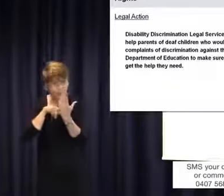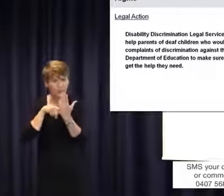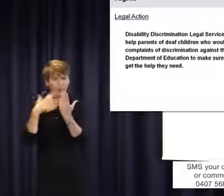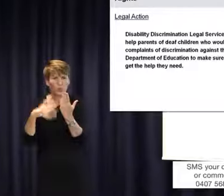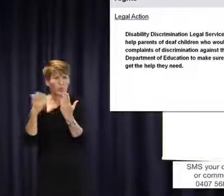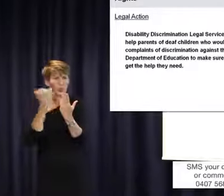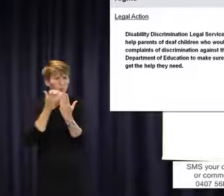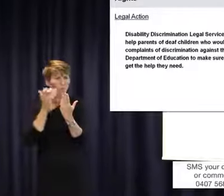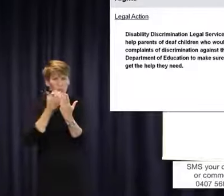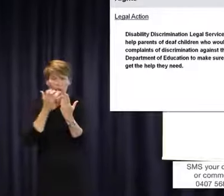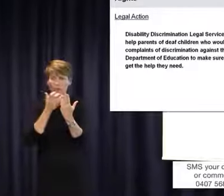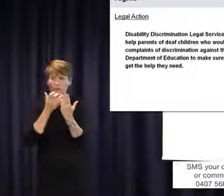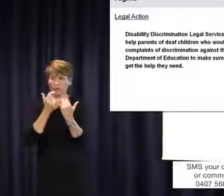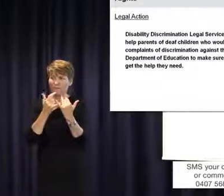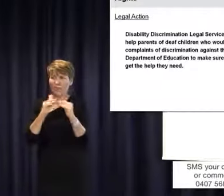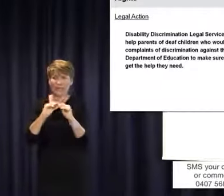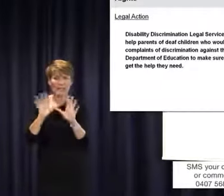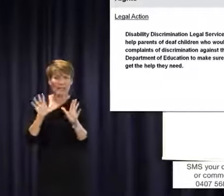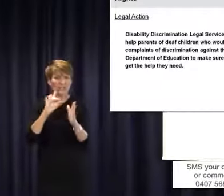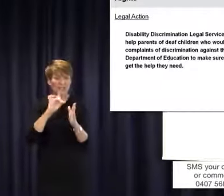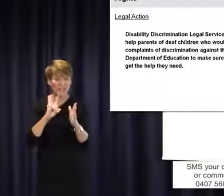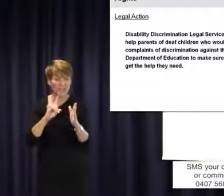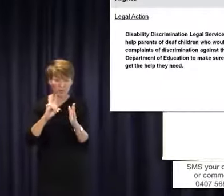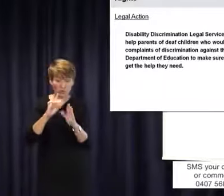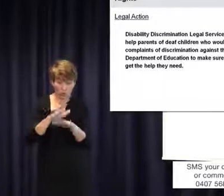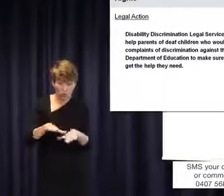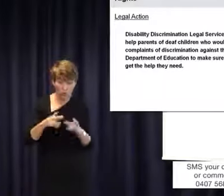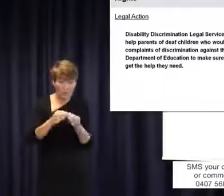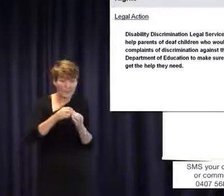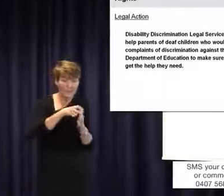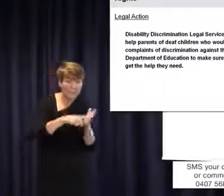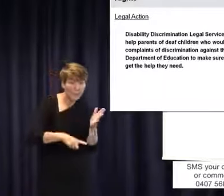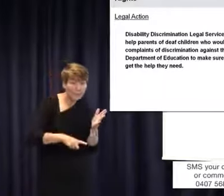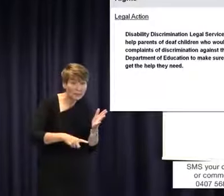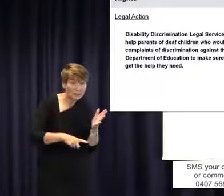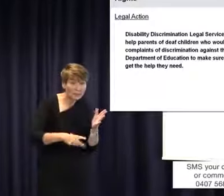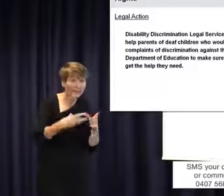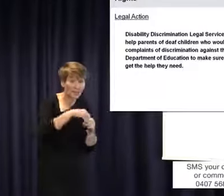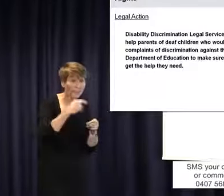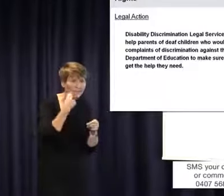quite clear that education for kids with disabilities including deaf is abominable. We have also